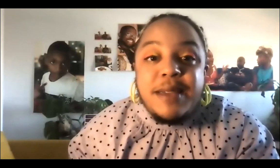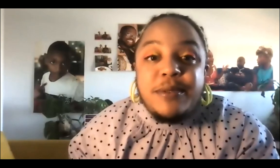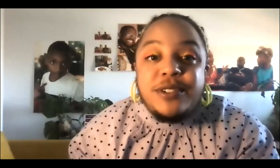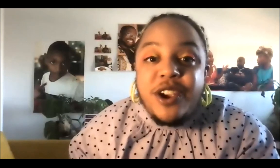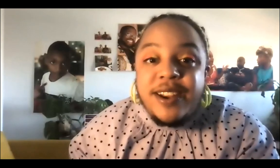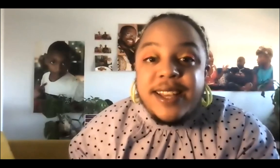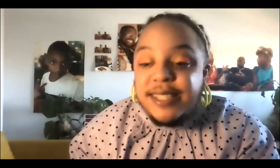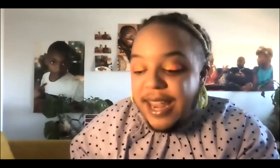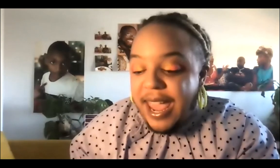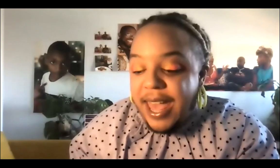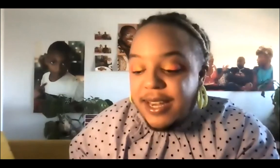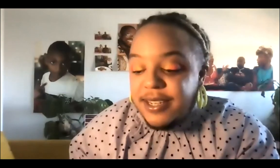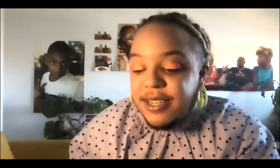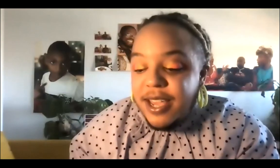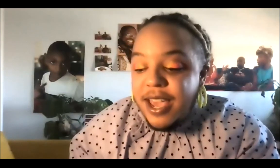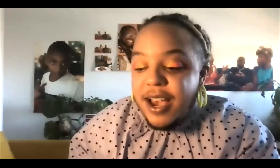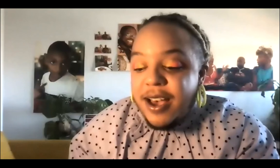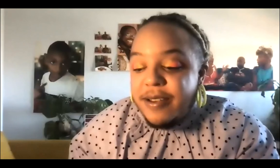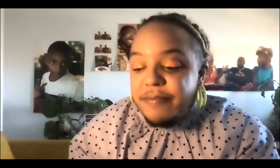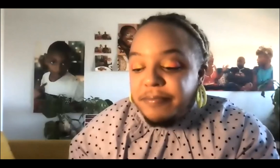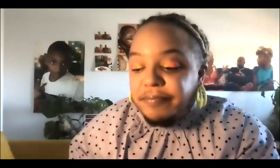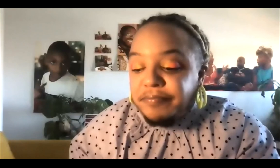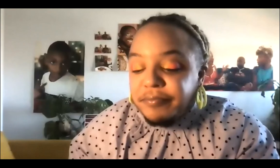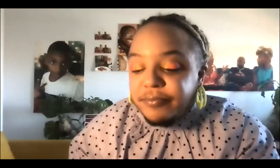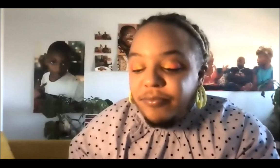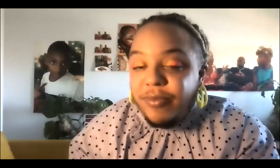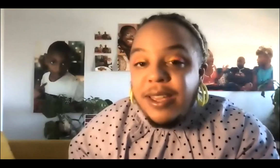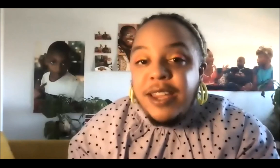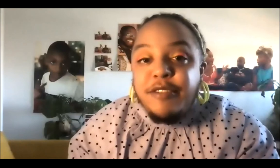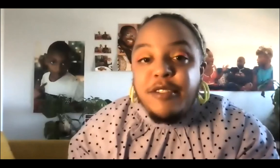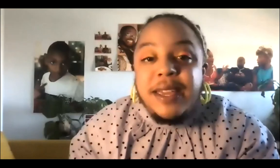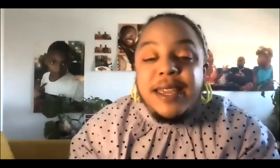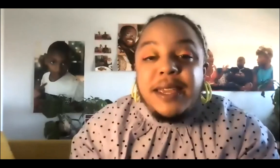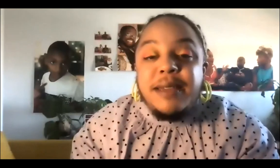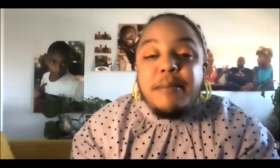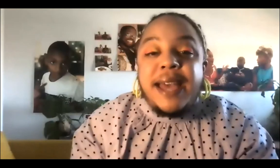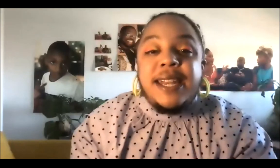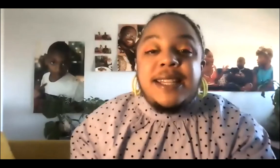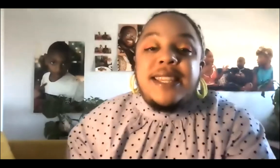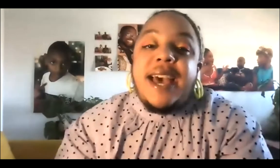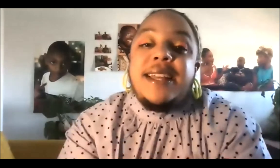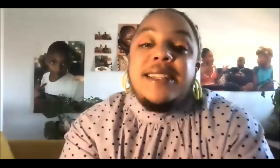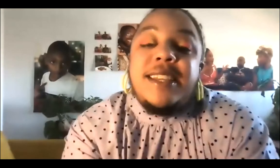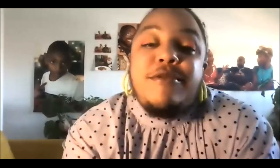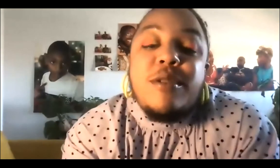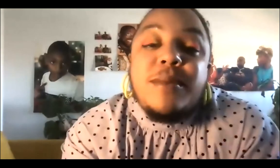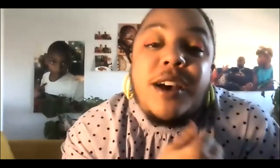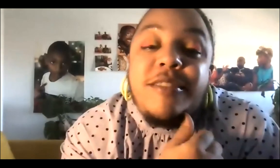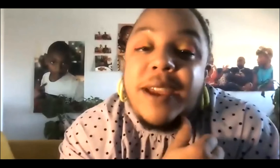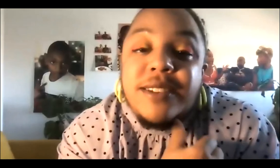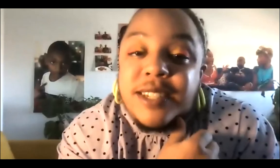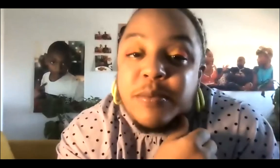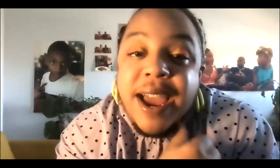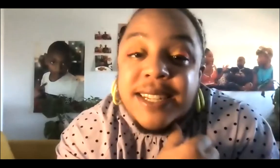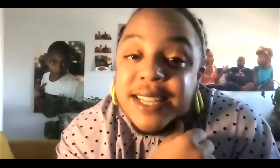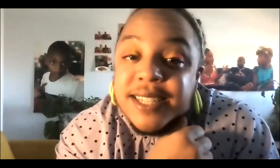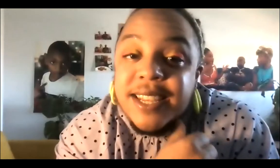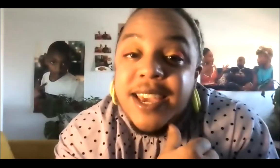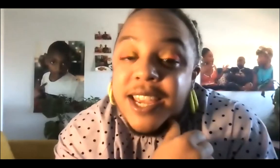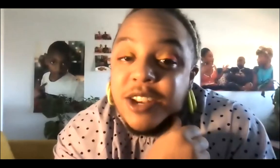Disabled artist and for me, Madness has informed a lot of my artistic practice.